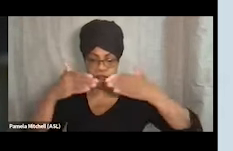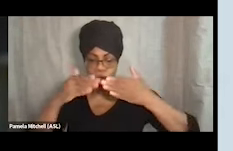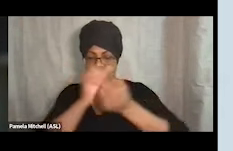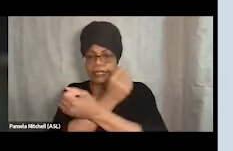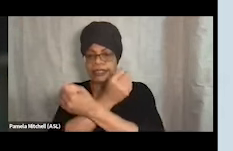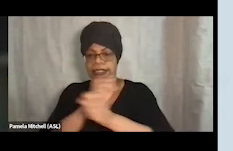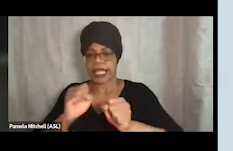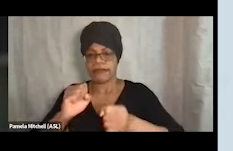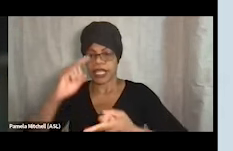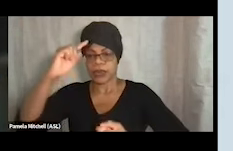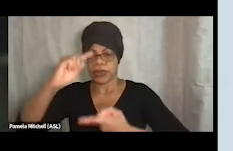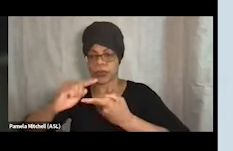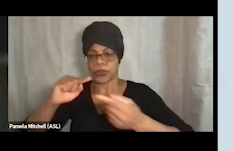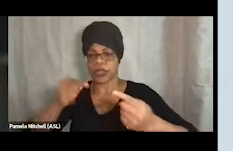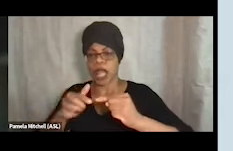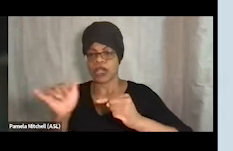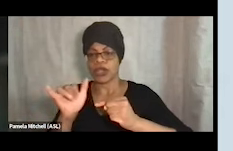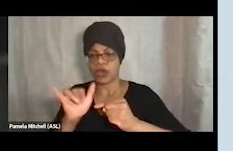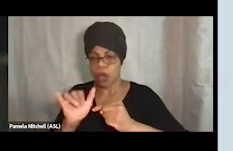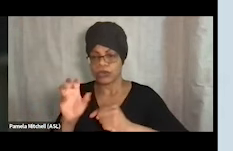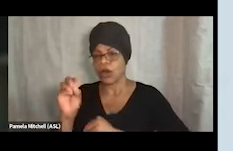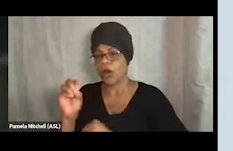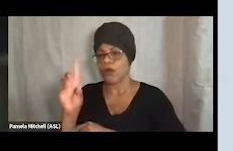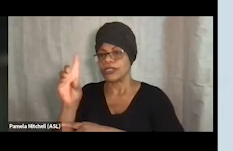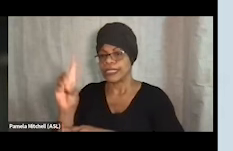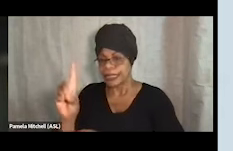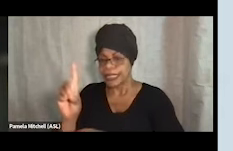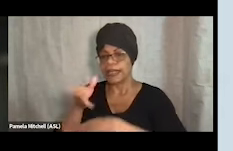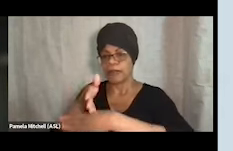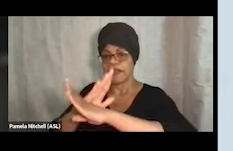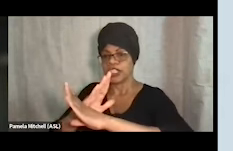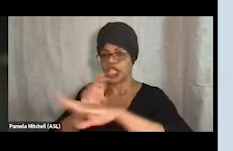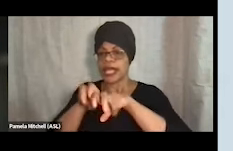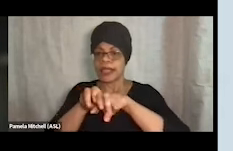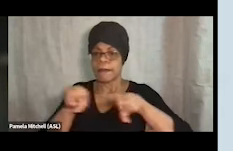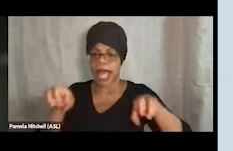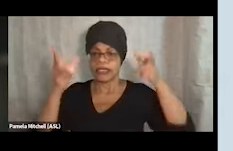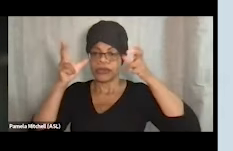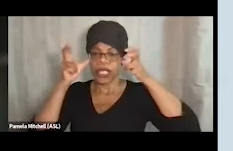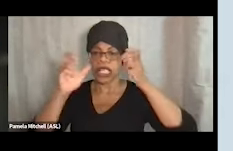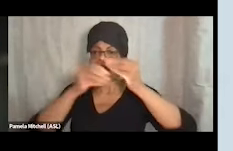and certainly on overdose prevention. And we'll hear from our panelists about all of these things, but certainly about what they're doing